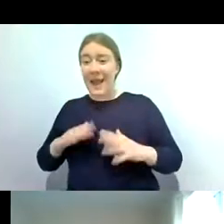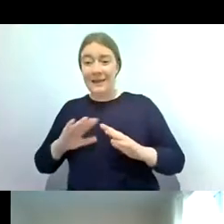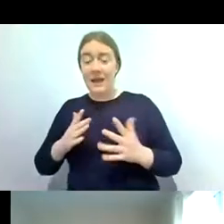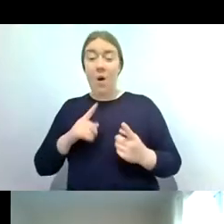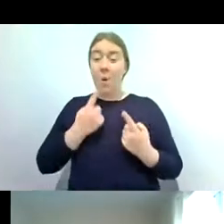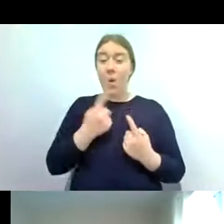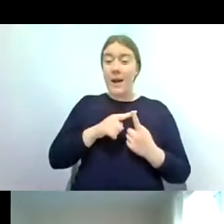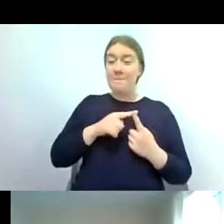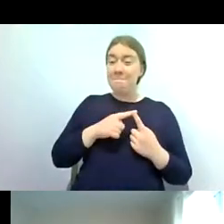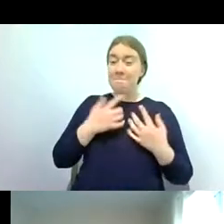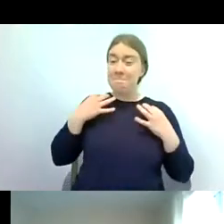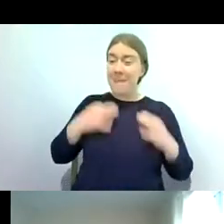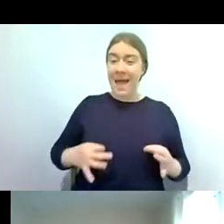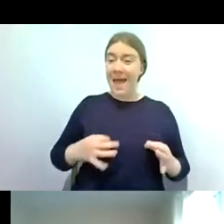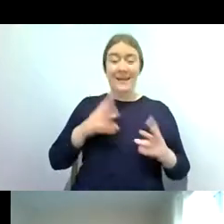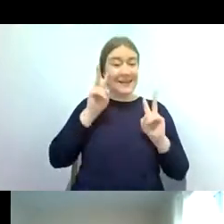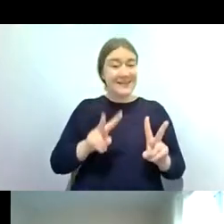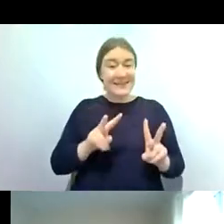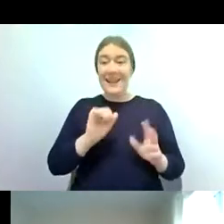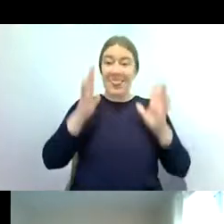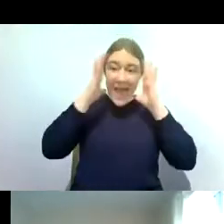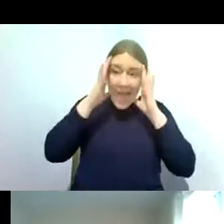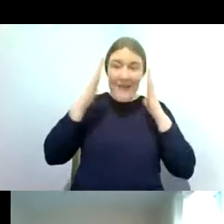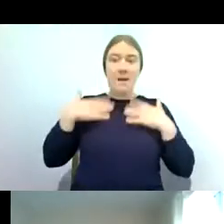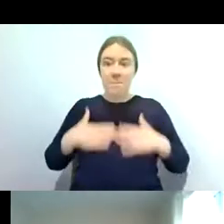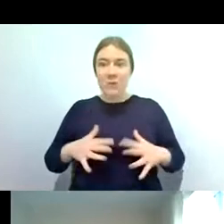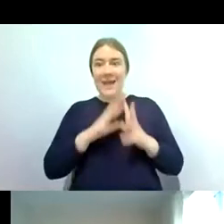and you can see all his appendages and his head and his body and and the other group